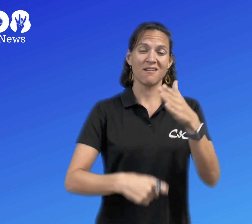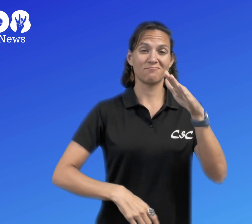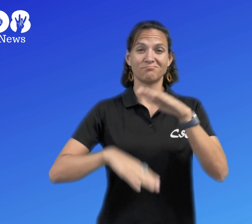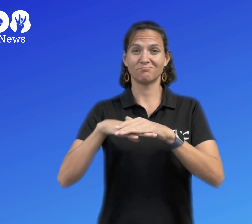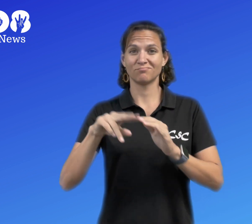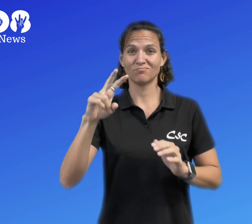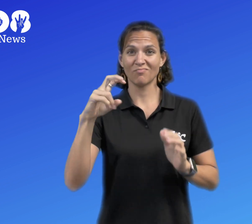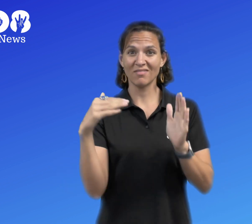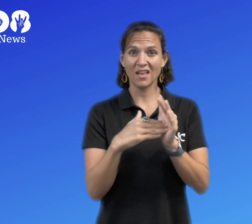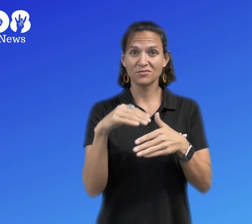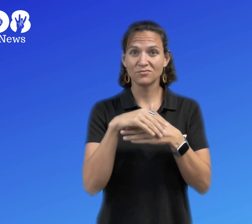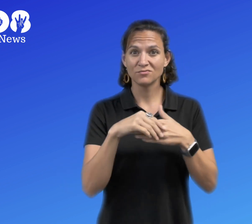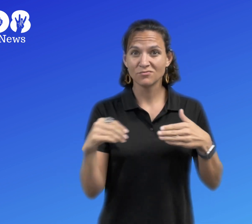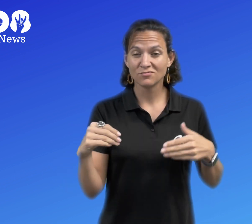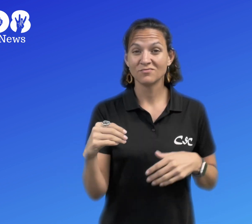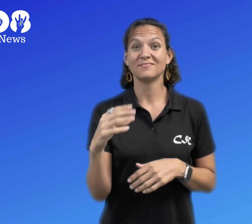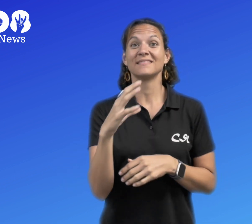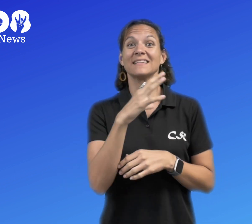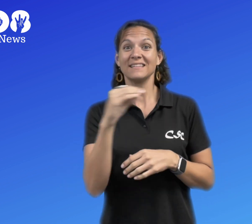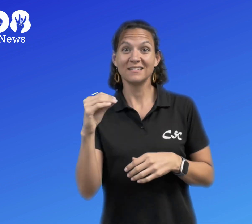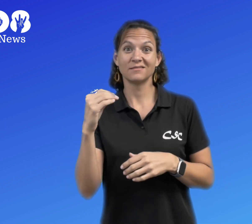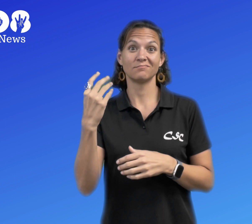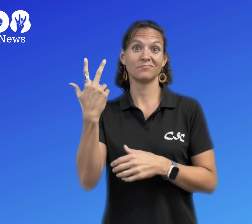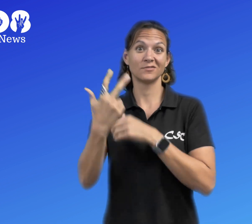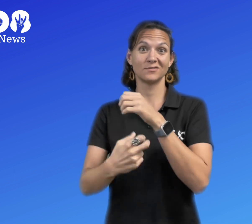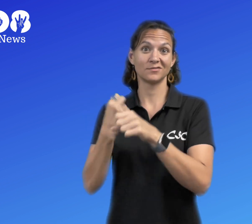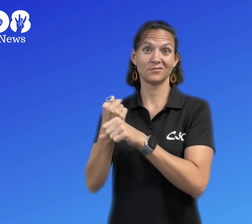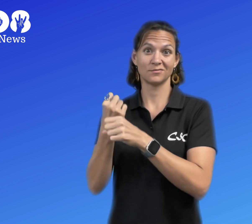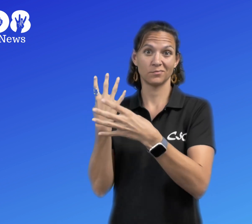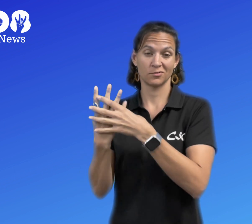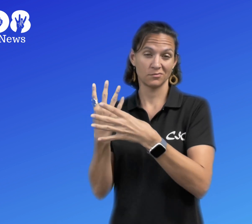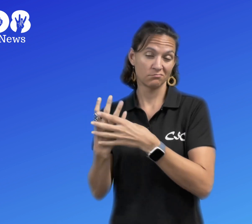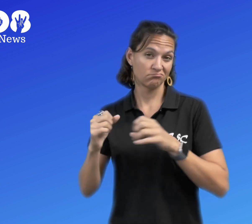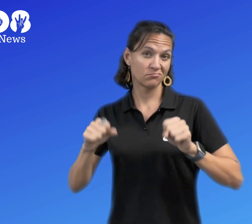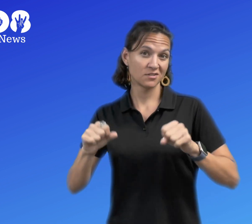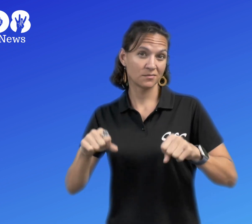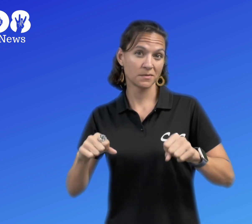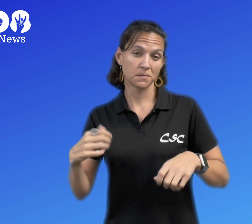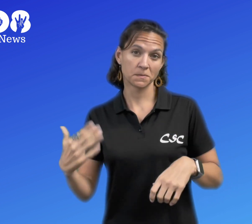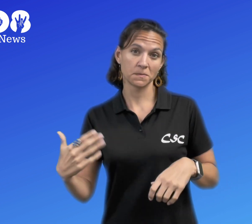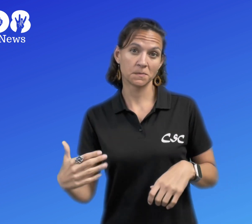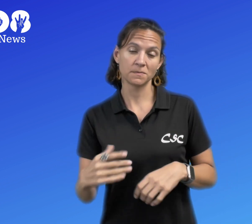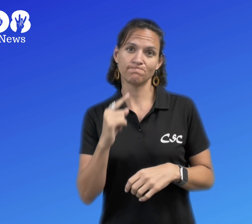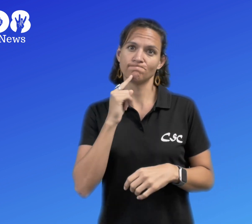of up to $200,000, and three years in prison.